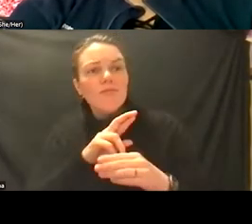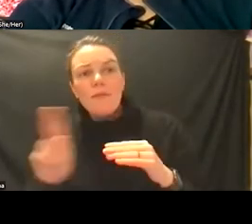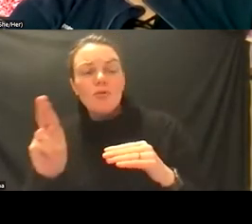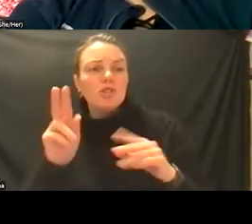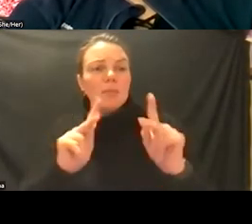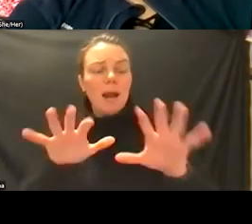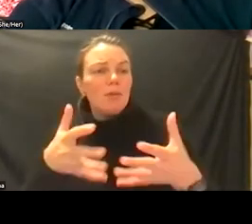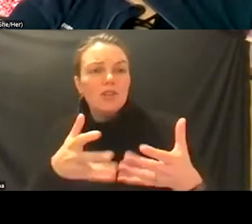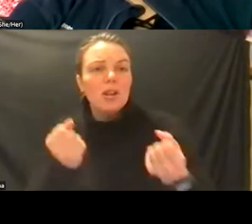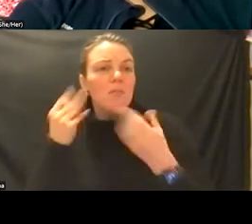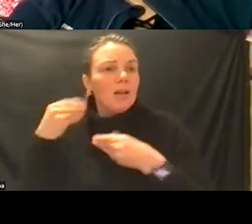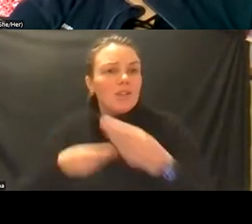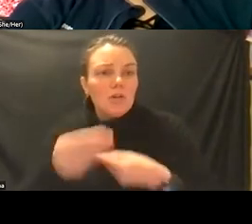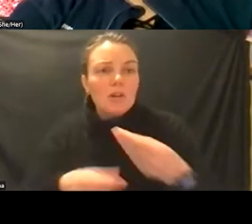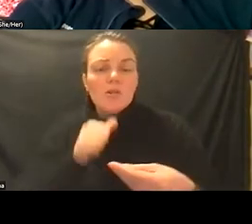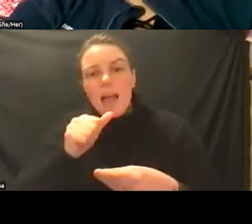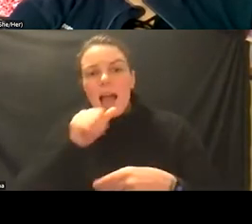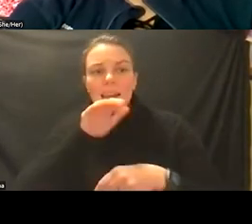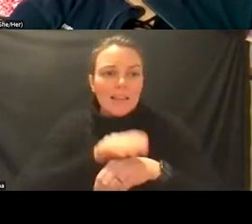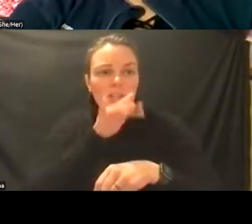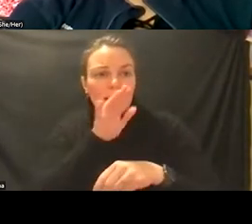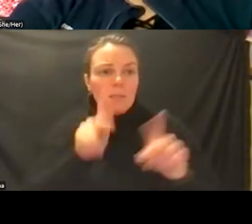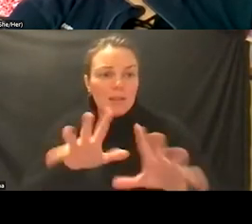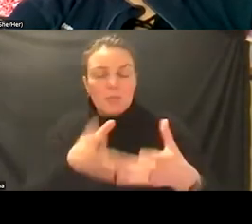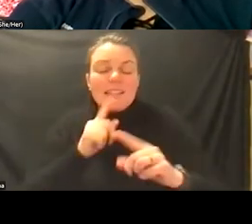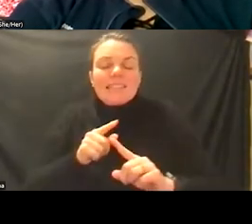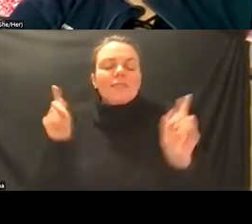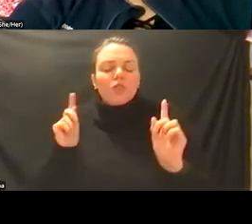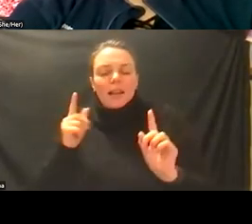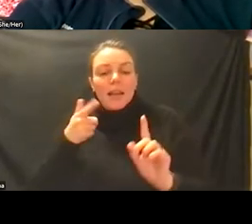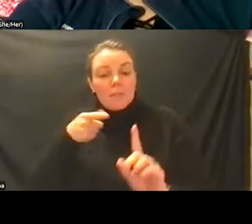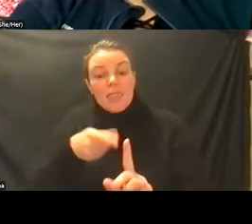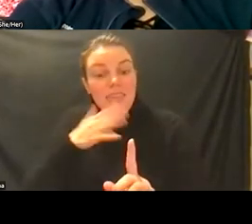uh non-english speaking population where they'll get language and get information